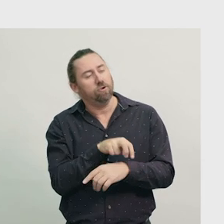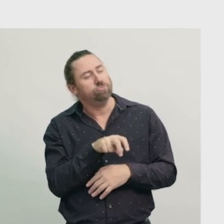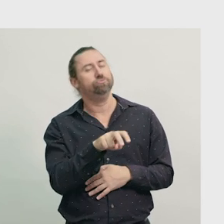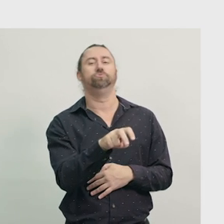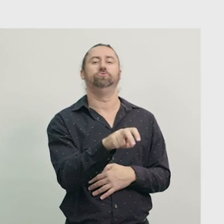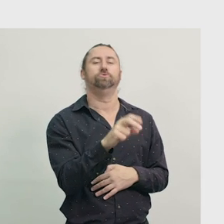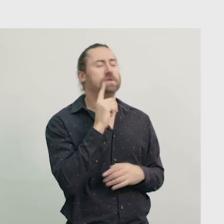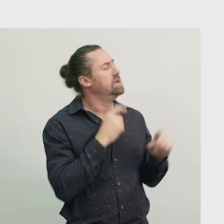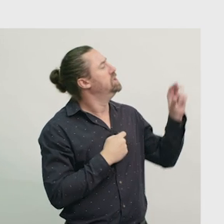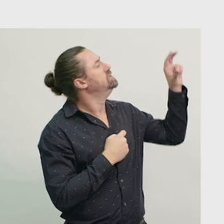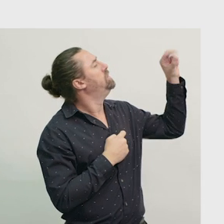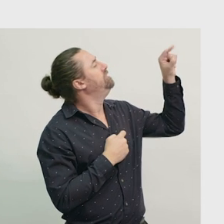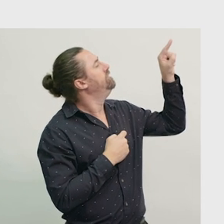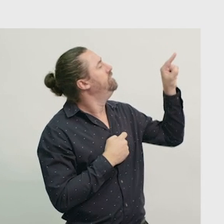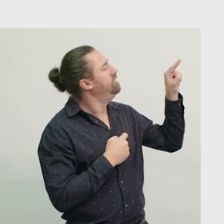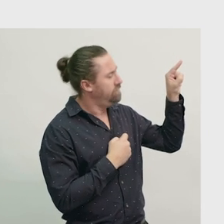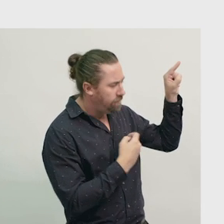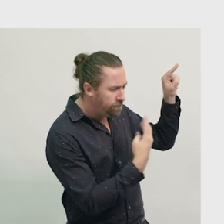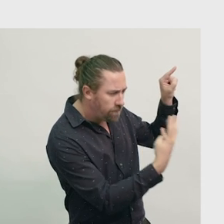Here the long hand is on the 12, and the short hand is on the 4.